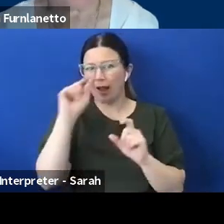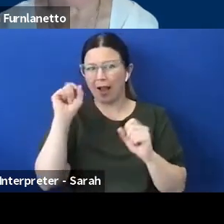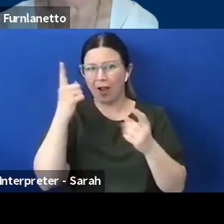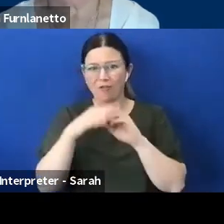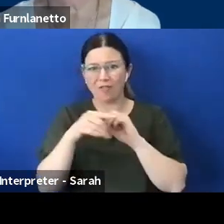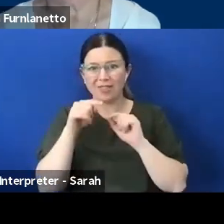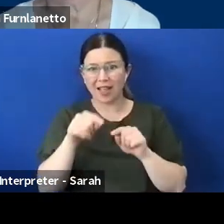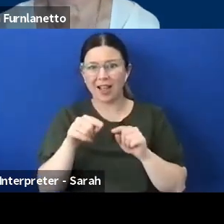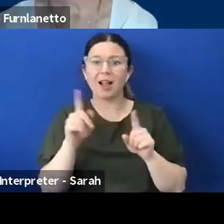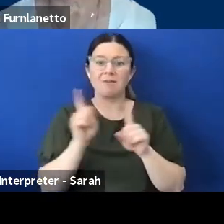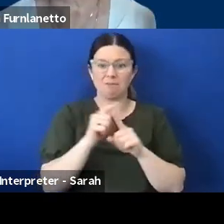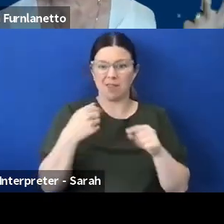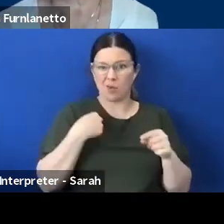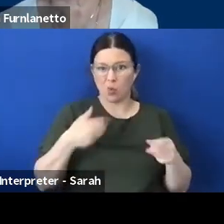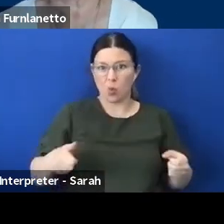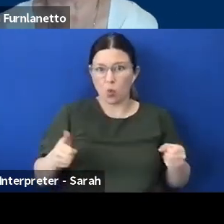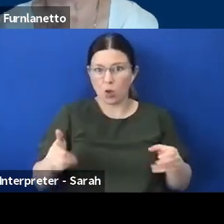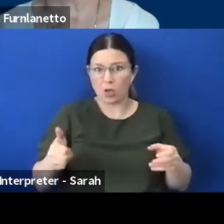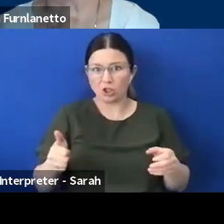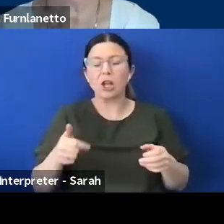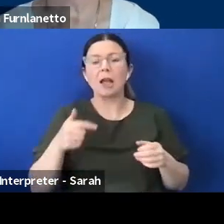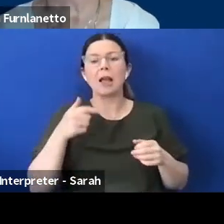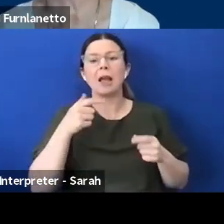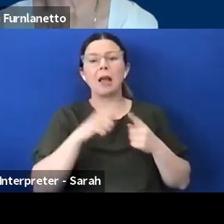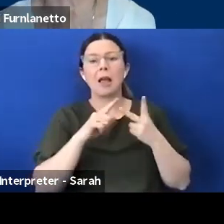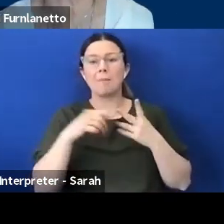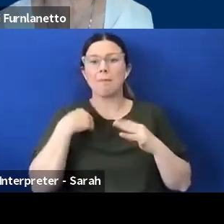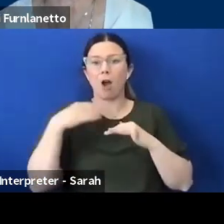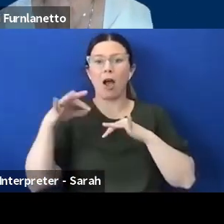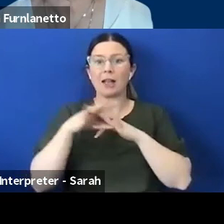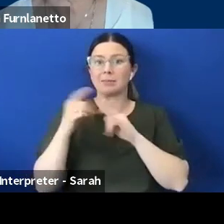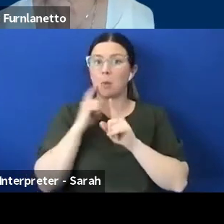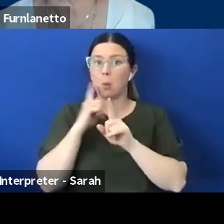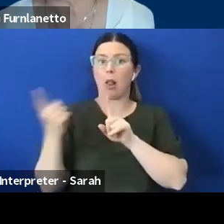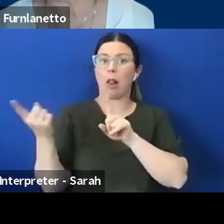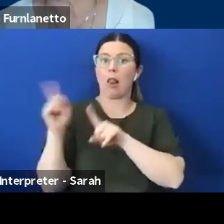user i may have my husband standing with me and people will direct their questions to my husband